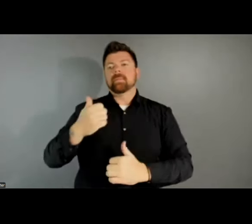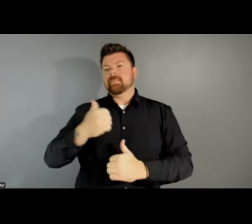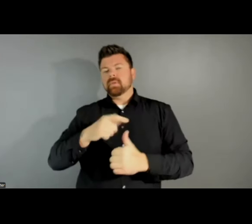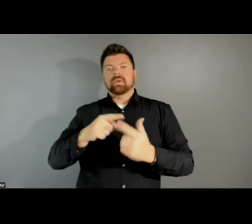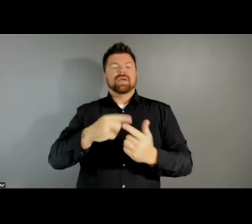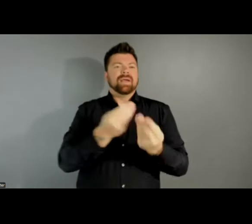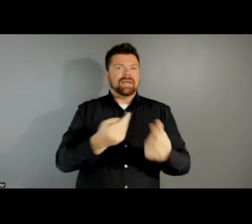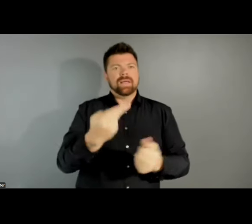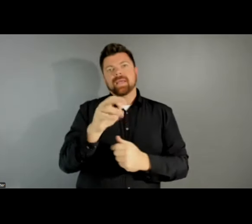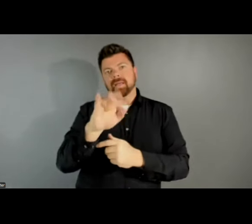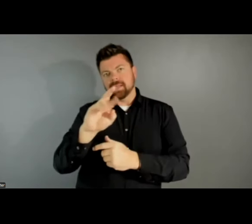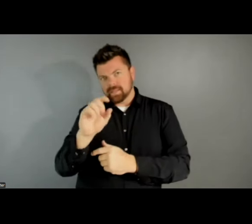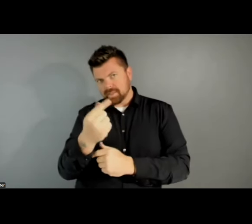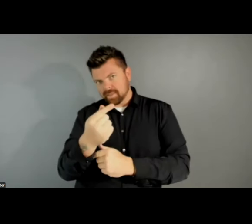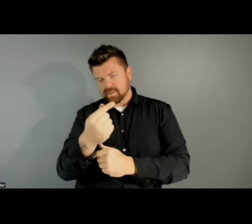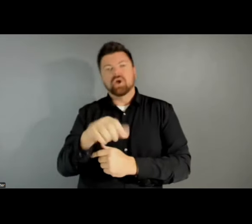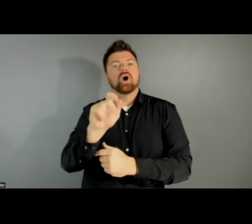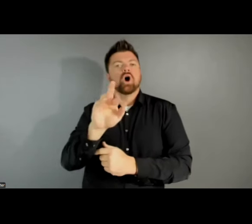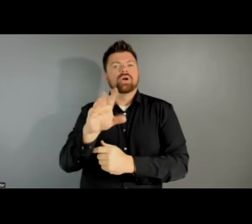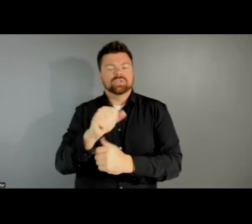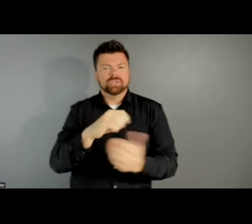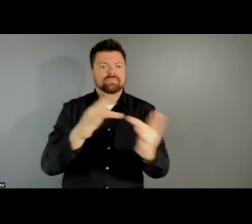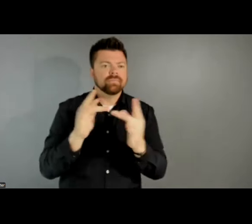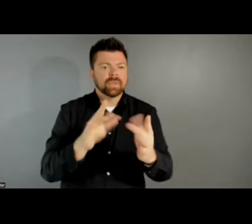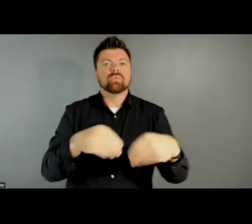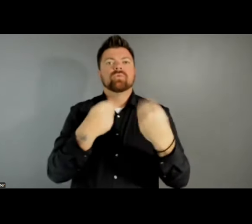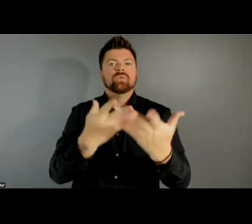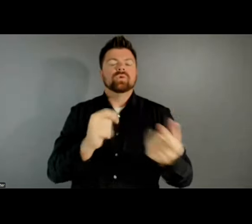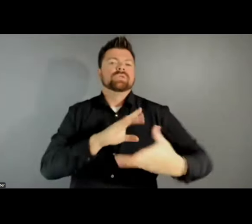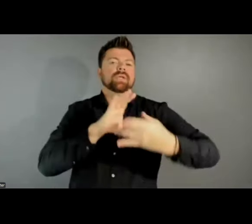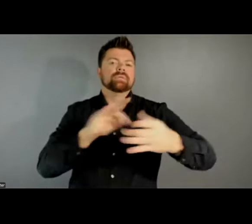which provides creative arts therapies and arts engagement activities in clinical and community